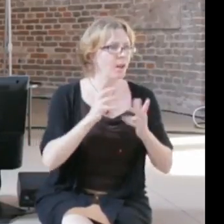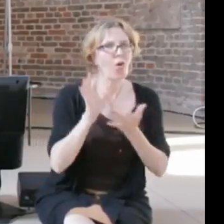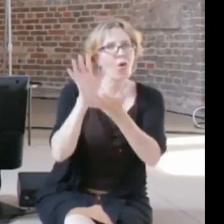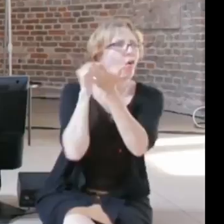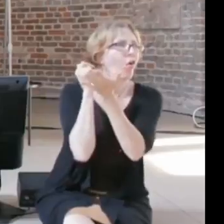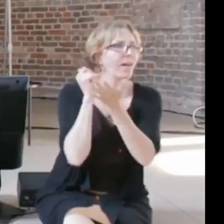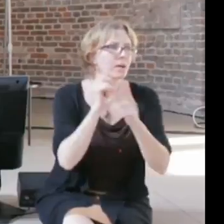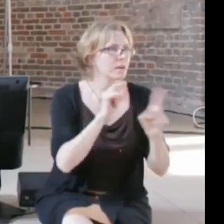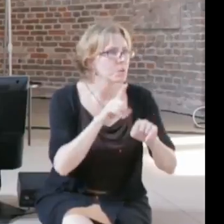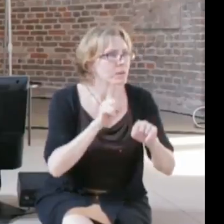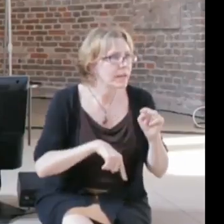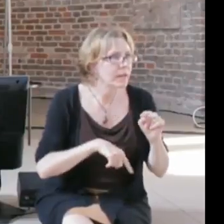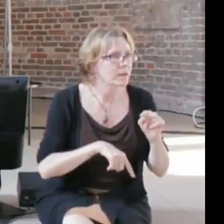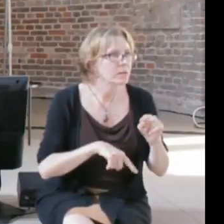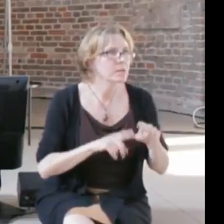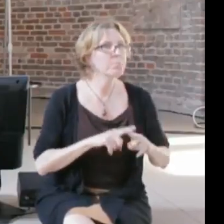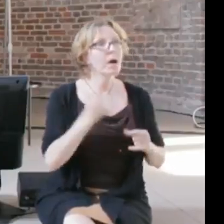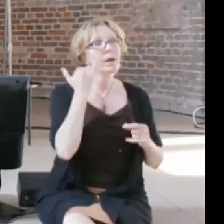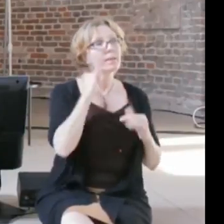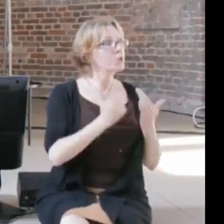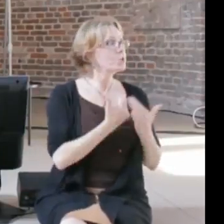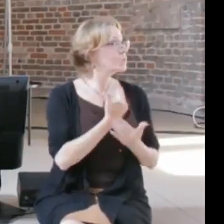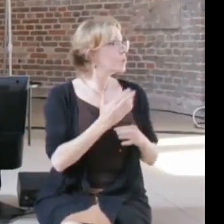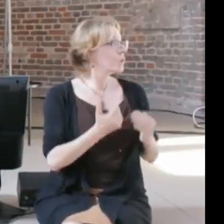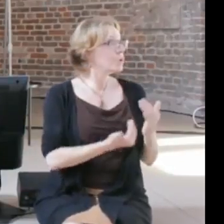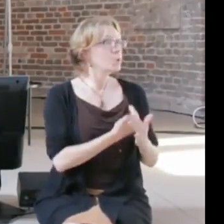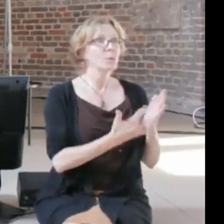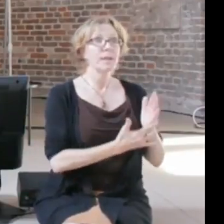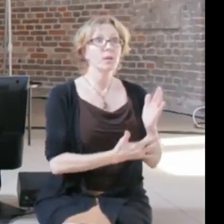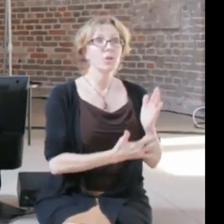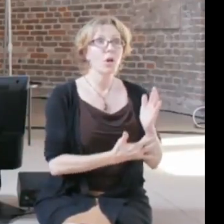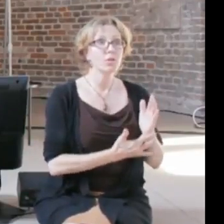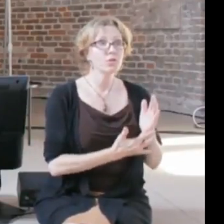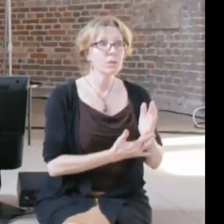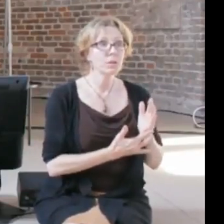you use more modern technology, which in the 1990s was sampling, I don't think we would